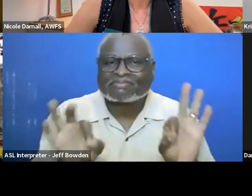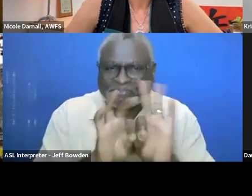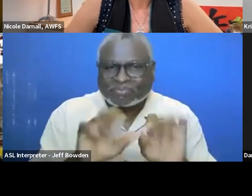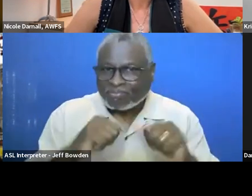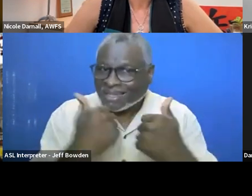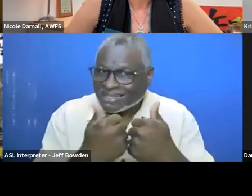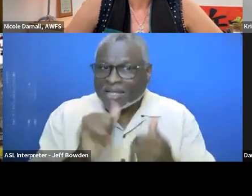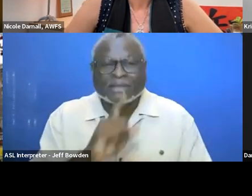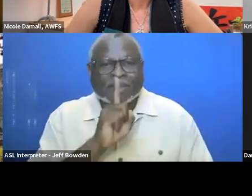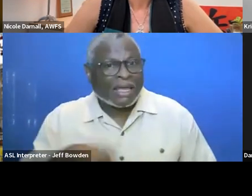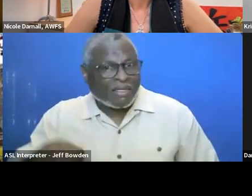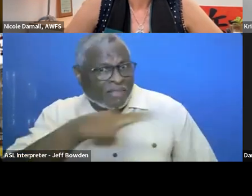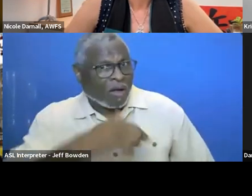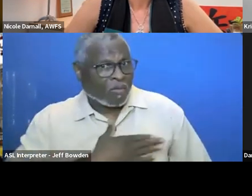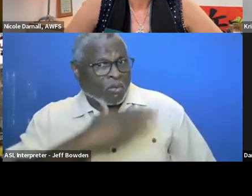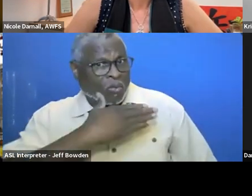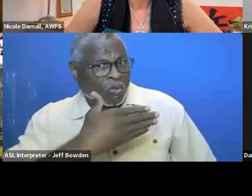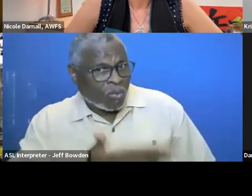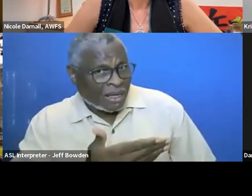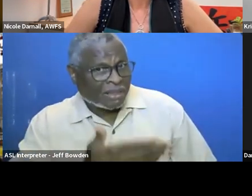that they are willing to measure it.